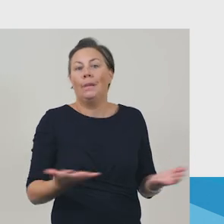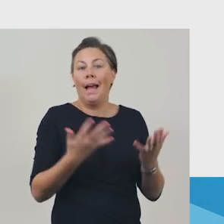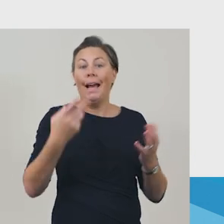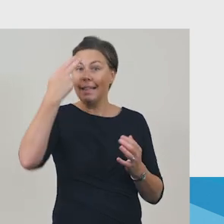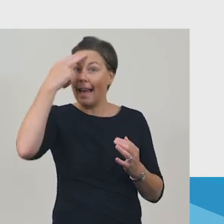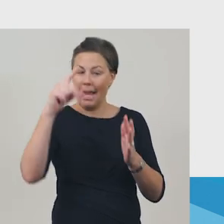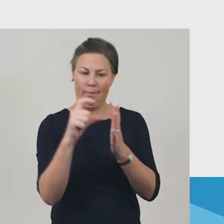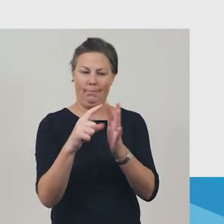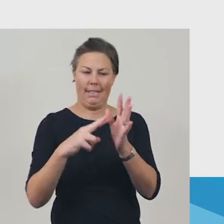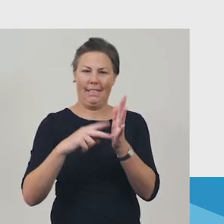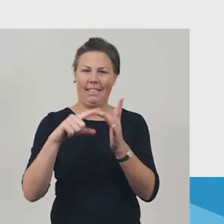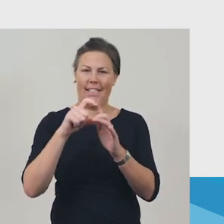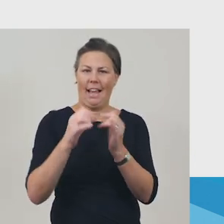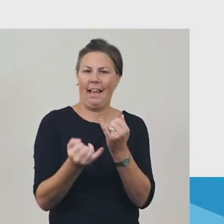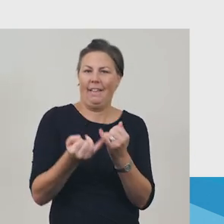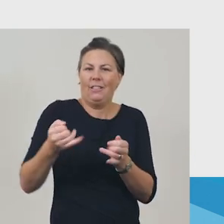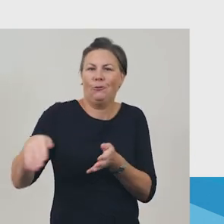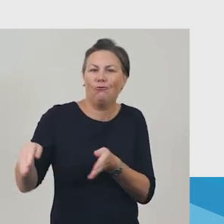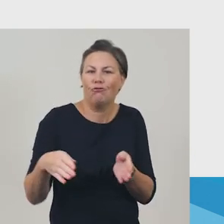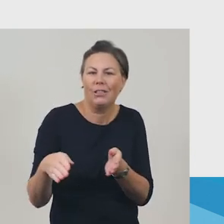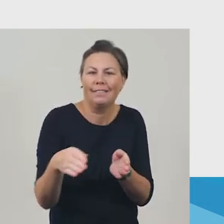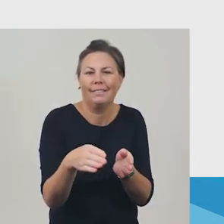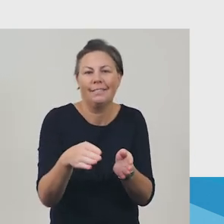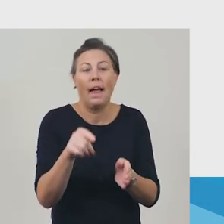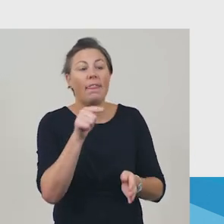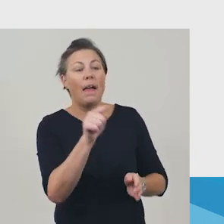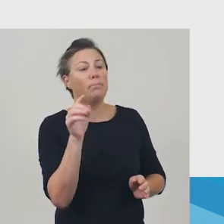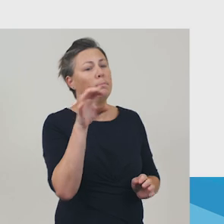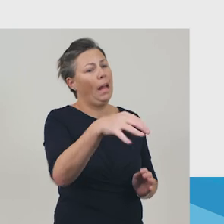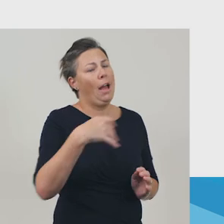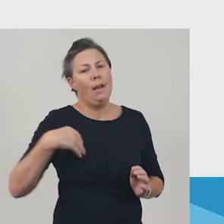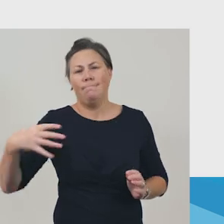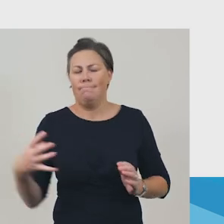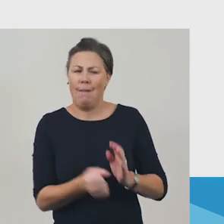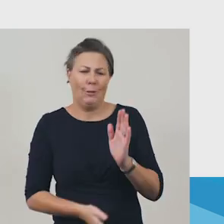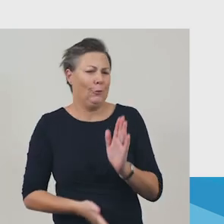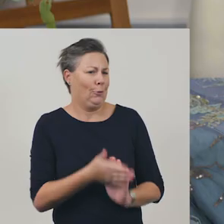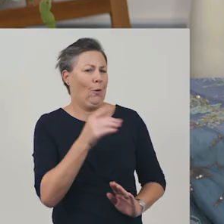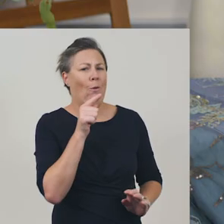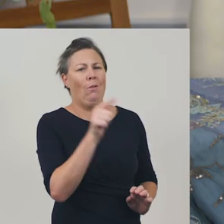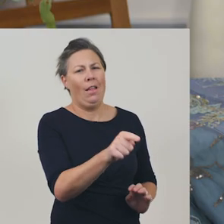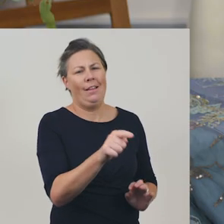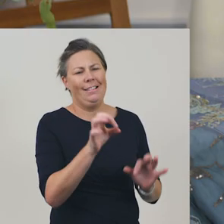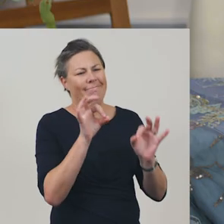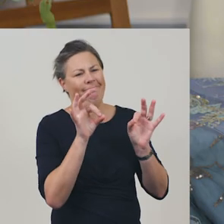This place I have to go is always such a treat.